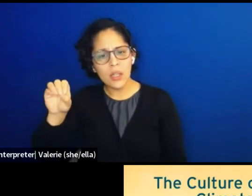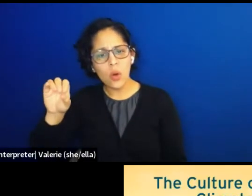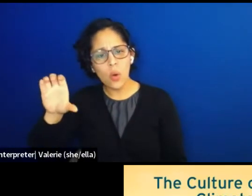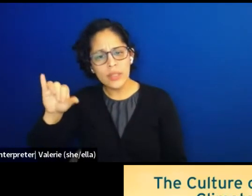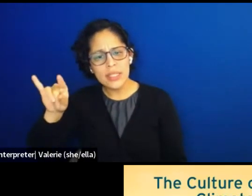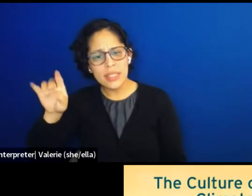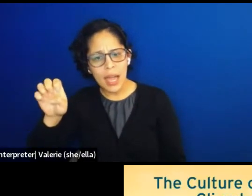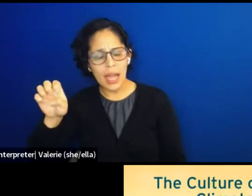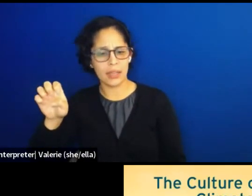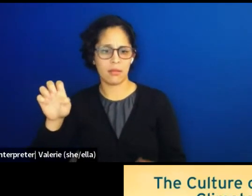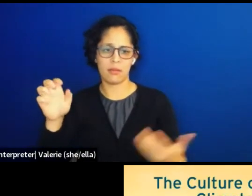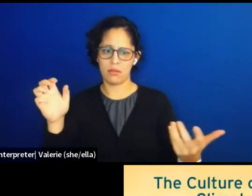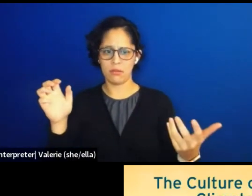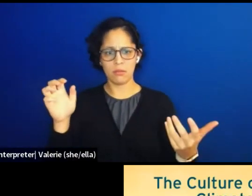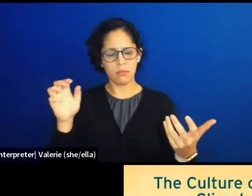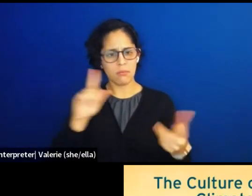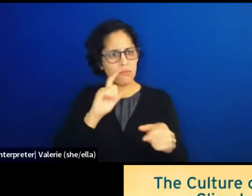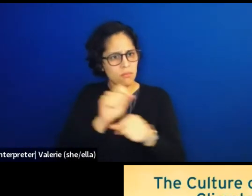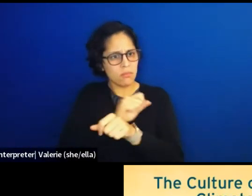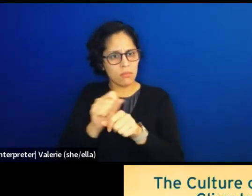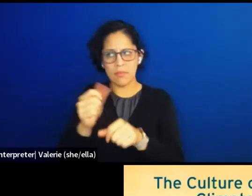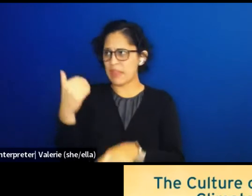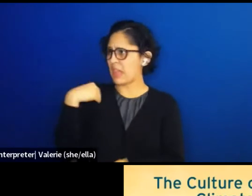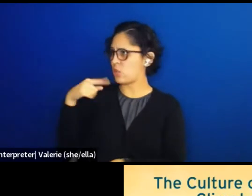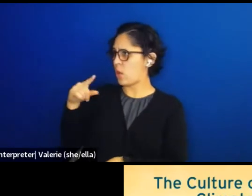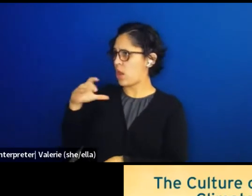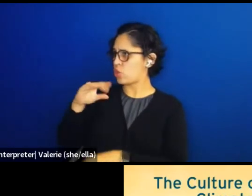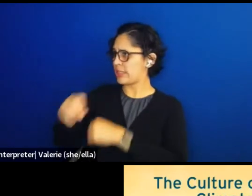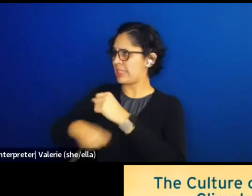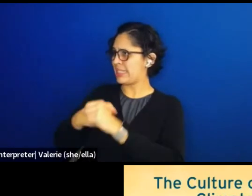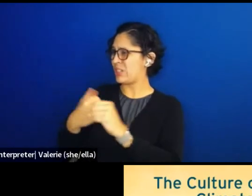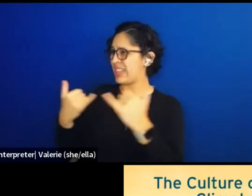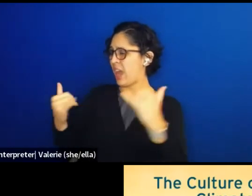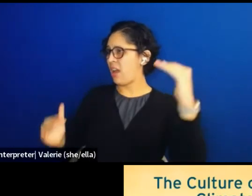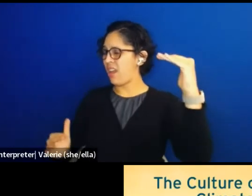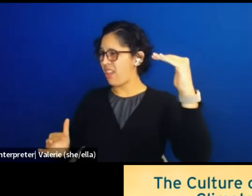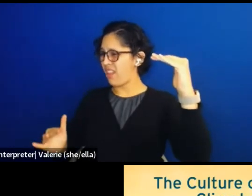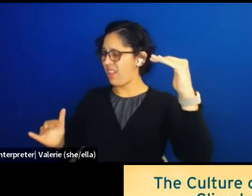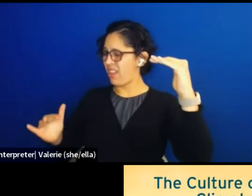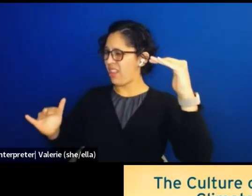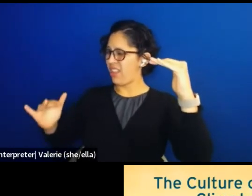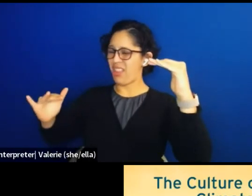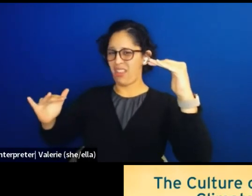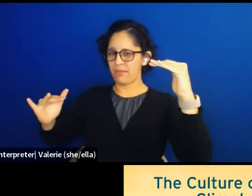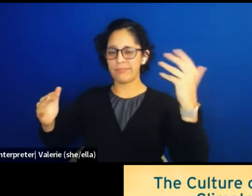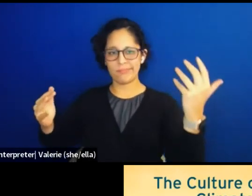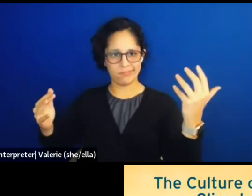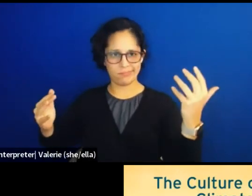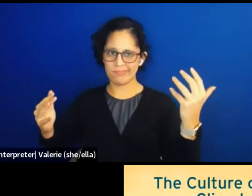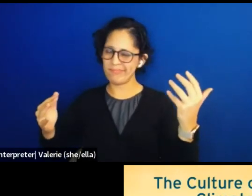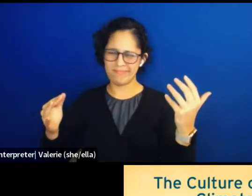over the past 100 years. Now it's not just a single ecosystem, but the whole planet.